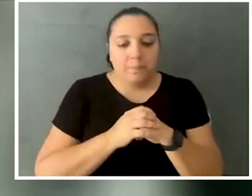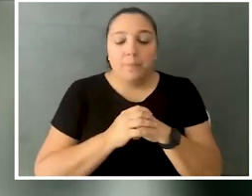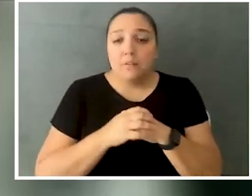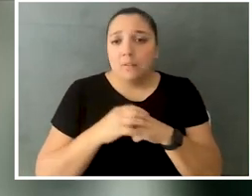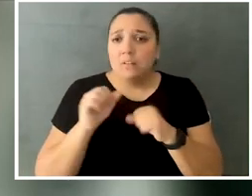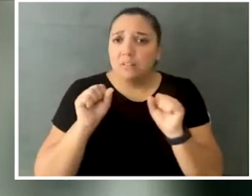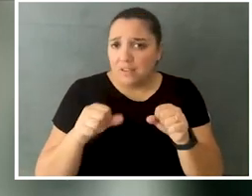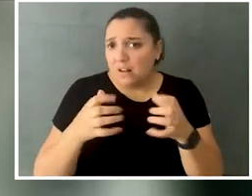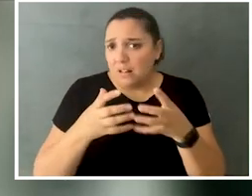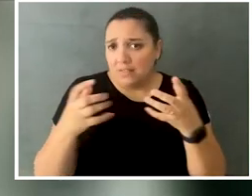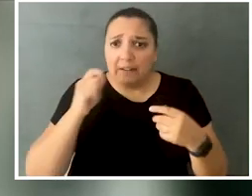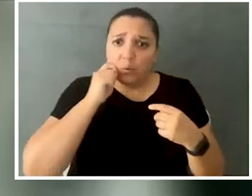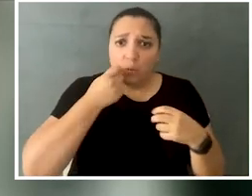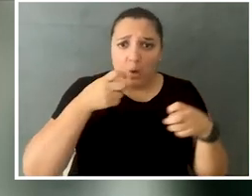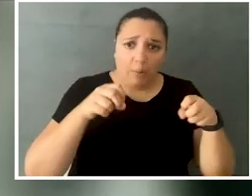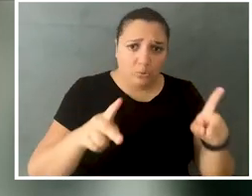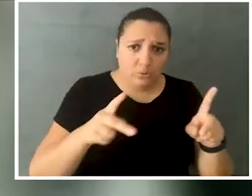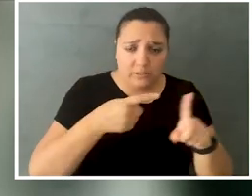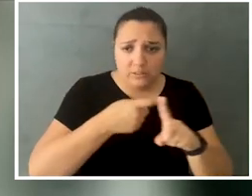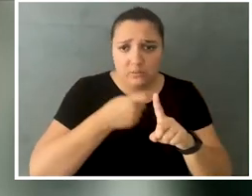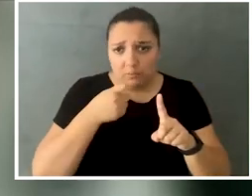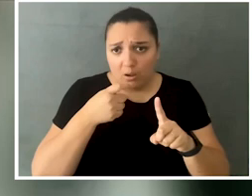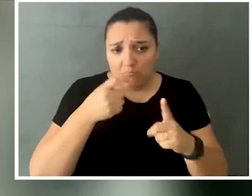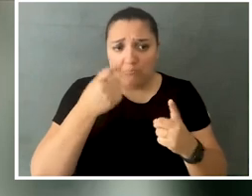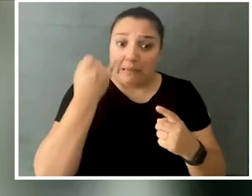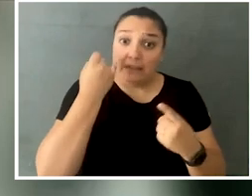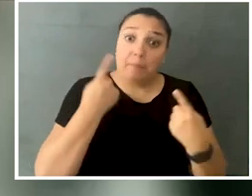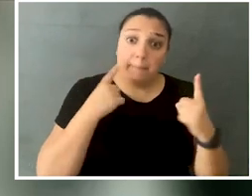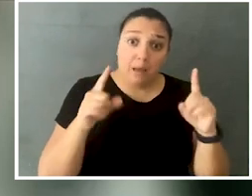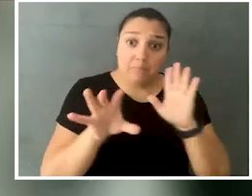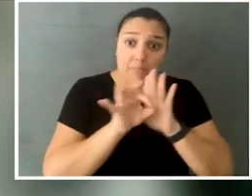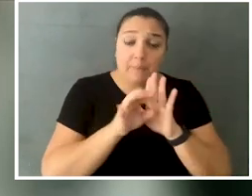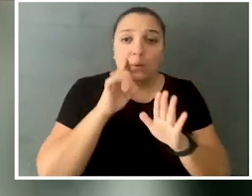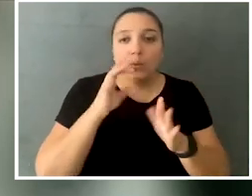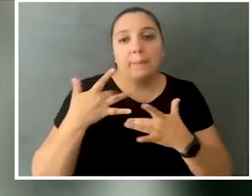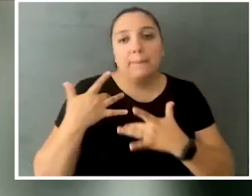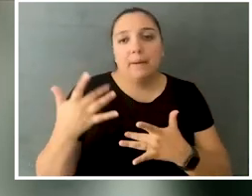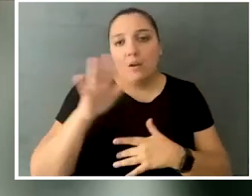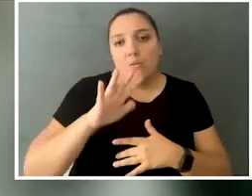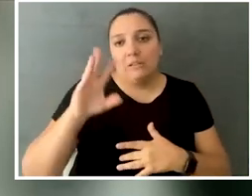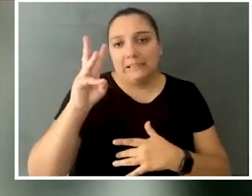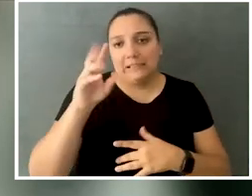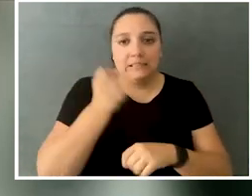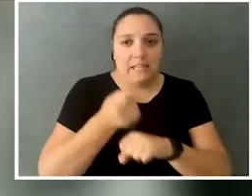and you get to have a lot of really cool opportunities from being selected as a winner. We select six winners every year.